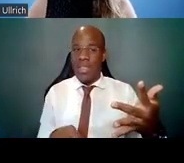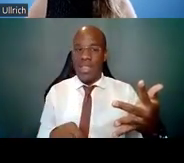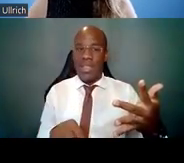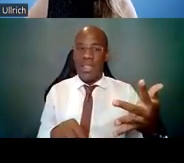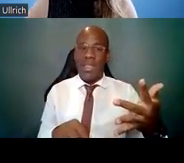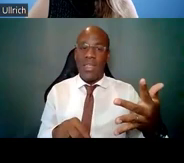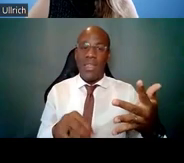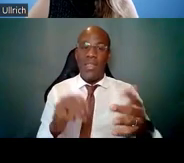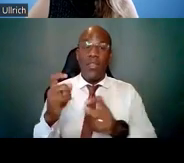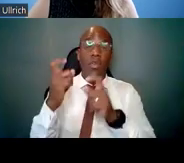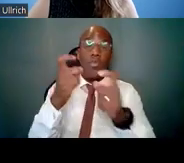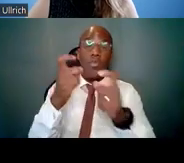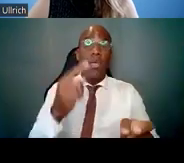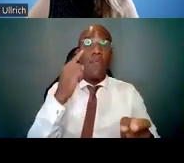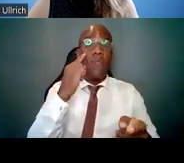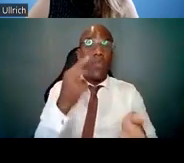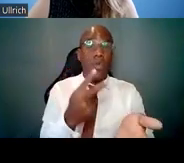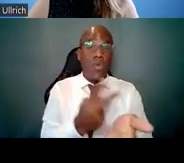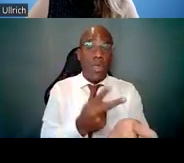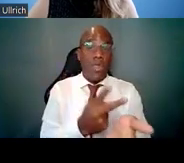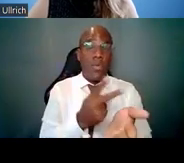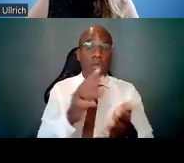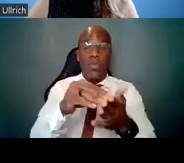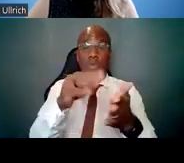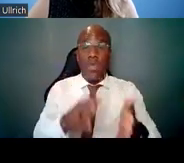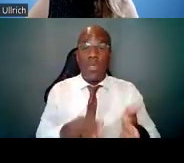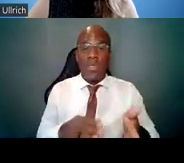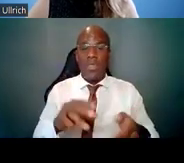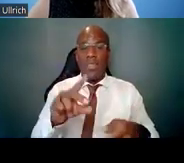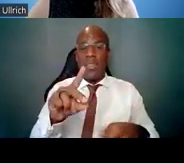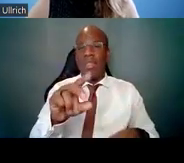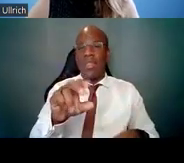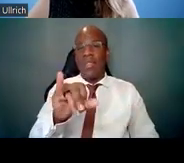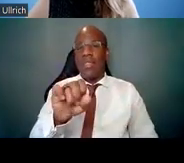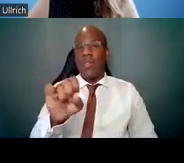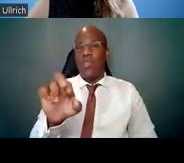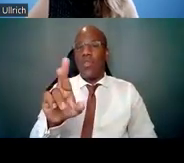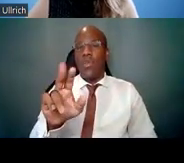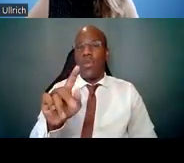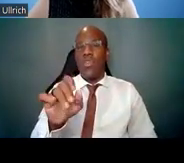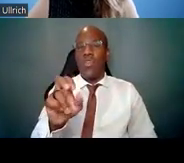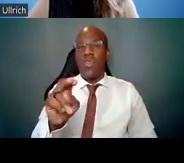It is the Dissertation Research Award. There are just a few ICs that support this,